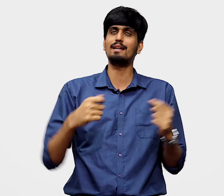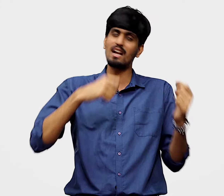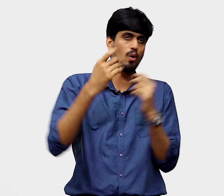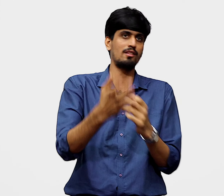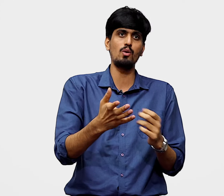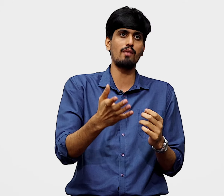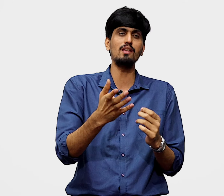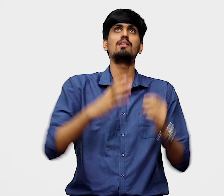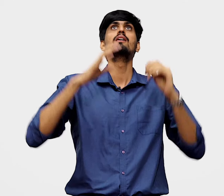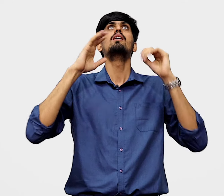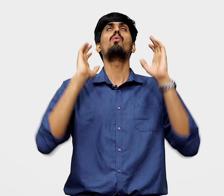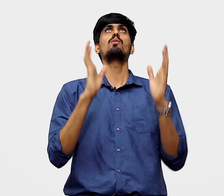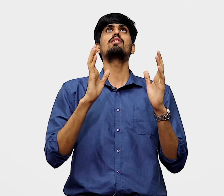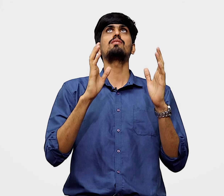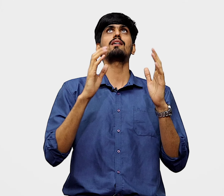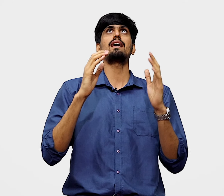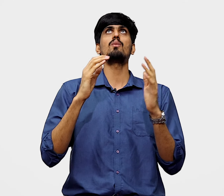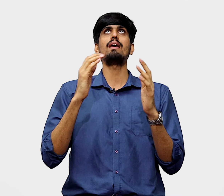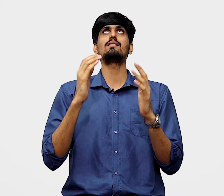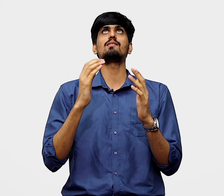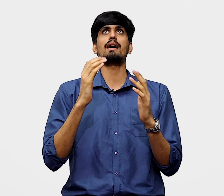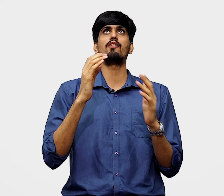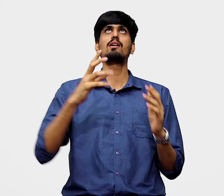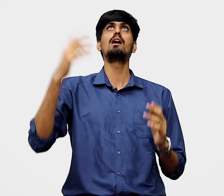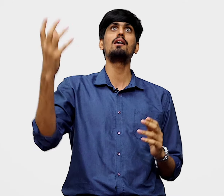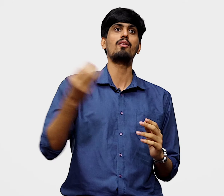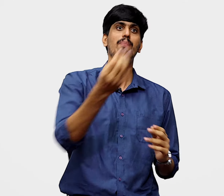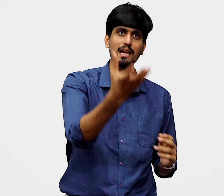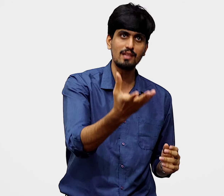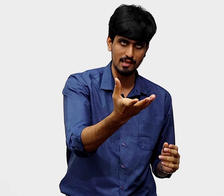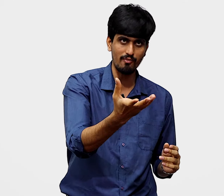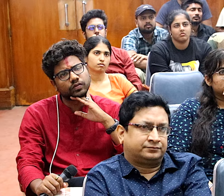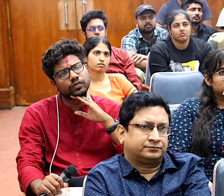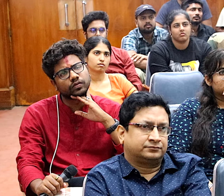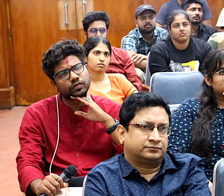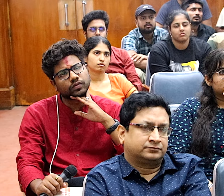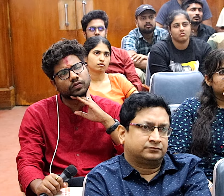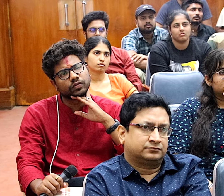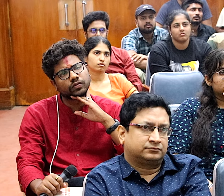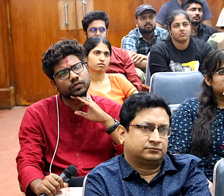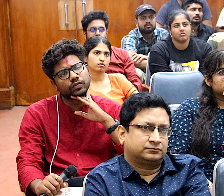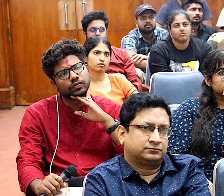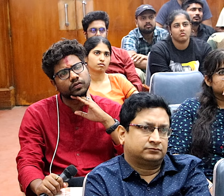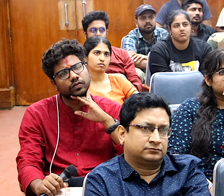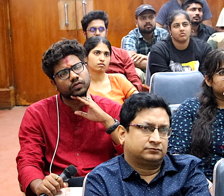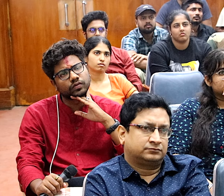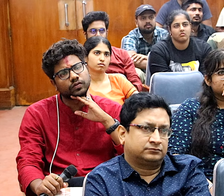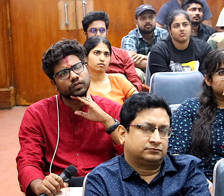they take loans, they do all of this, in which they are trying to make these kind of curd from peanuts instead of milk, they try to make using soya, some of these meat kind of things,